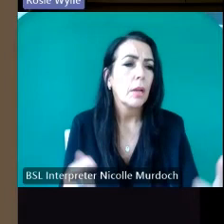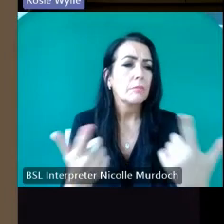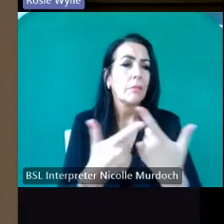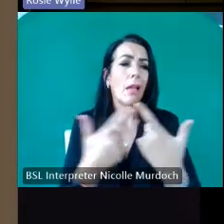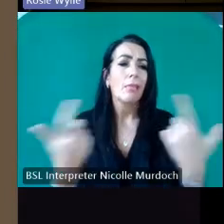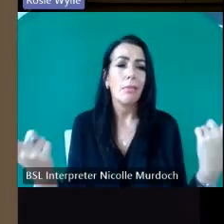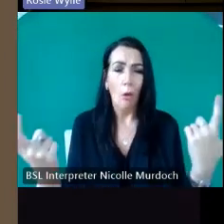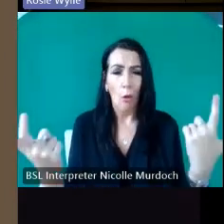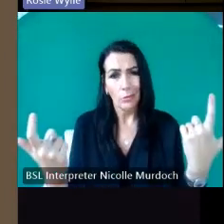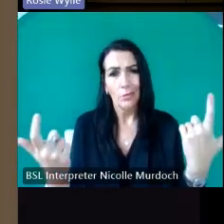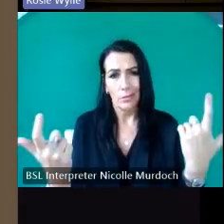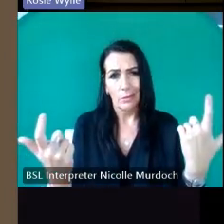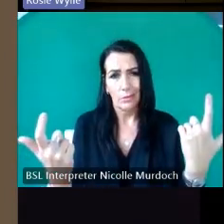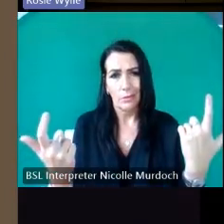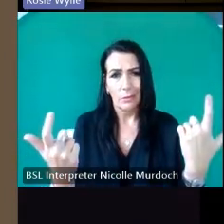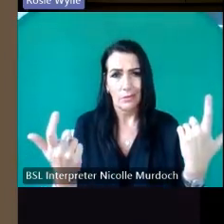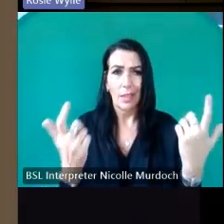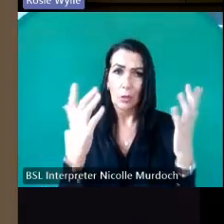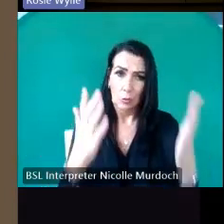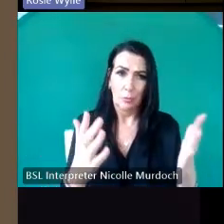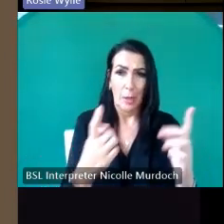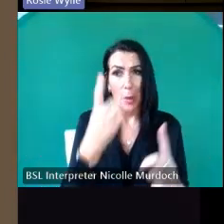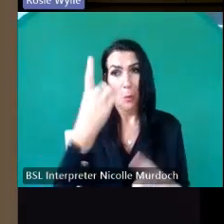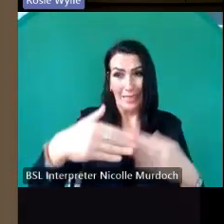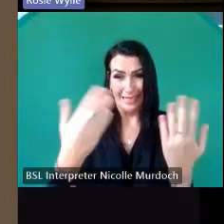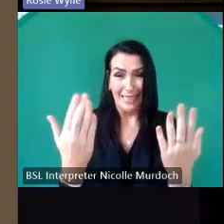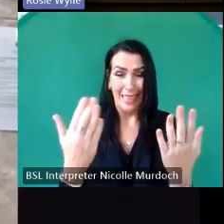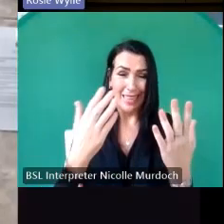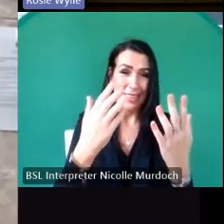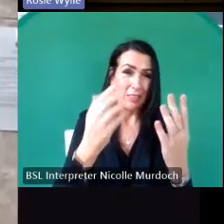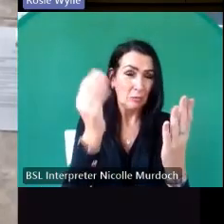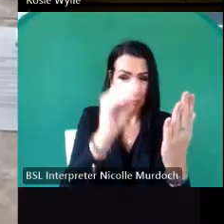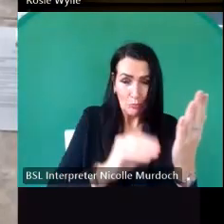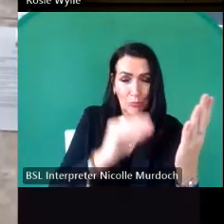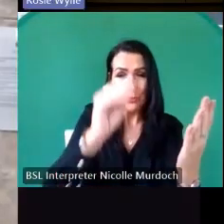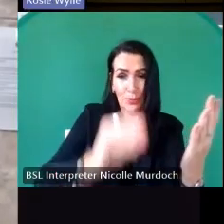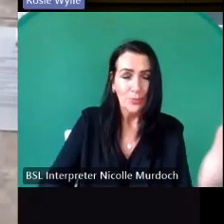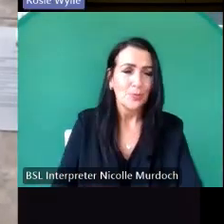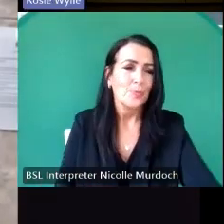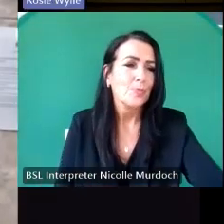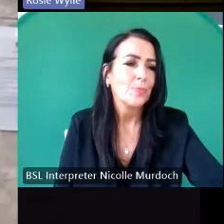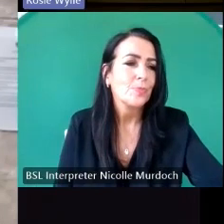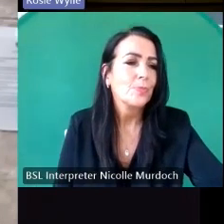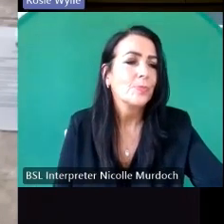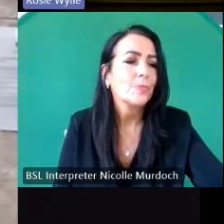there prepared to be there for a whole day next slide please please don't not all churches have